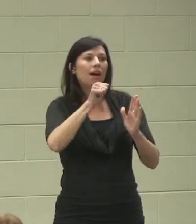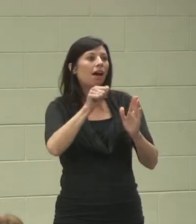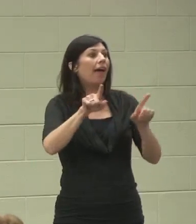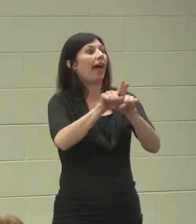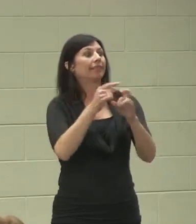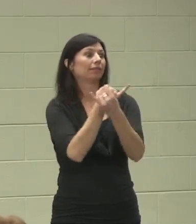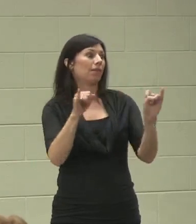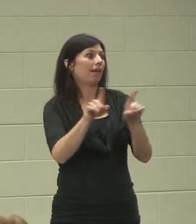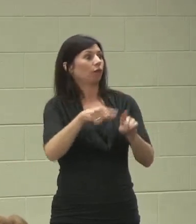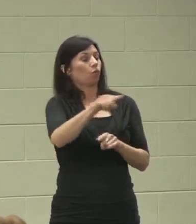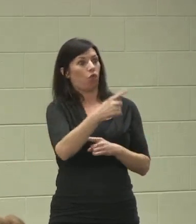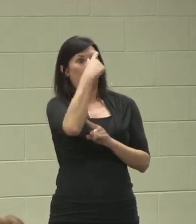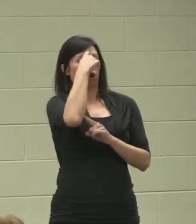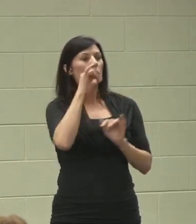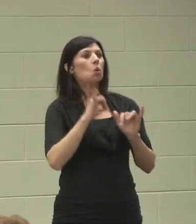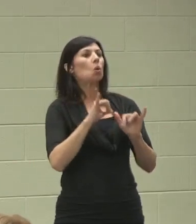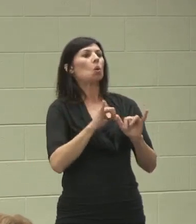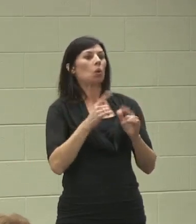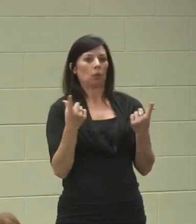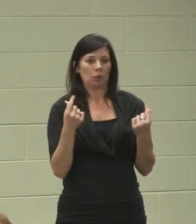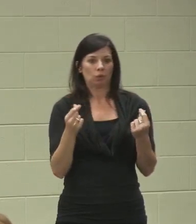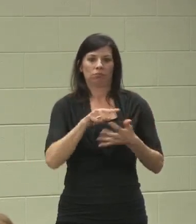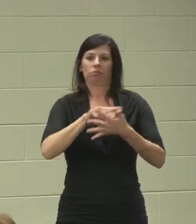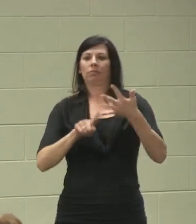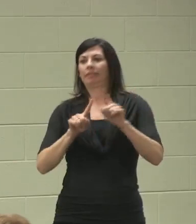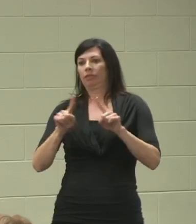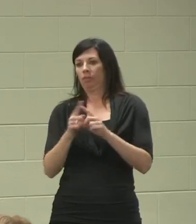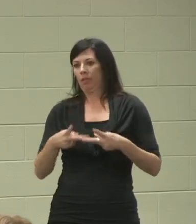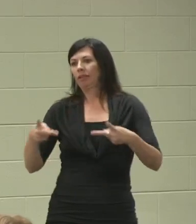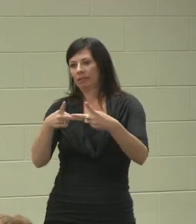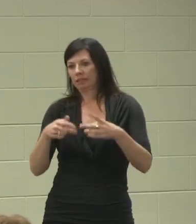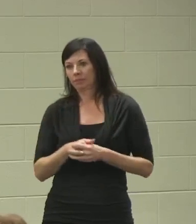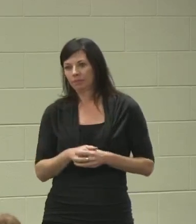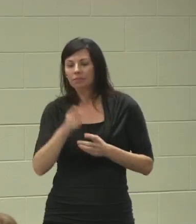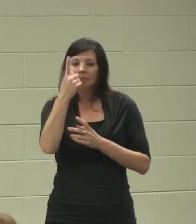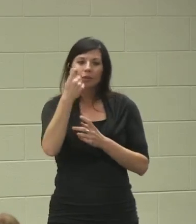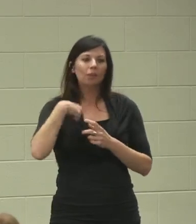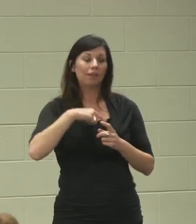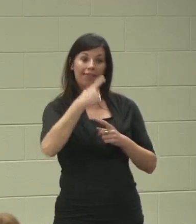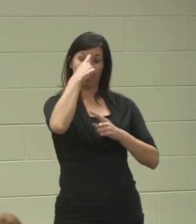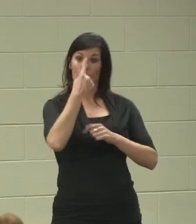isn't going to be able to go forward on the path that you thought was possible, you've got options